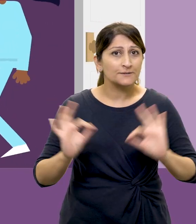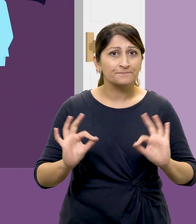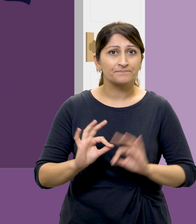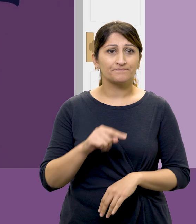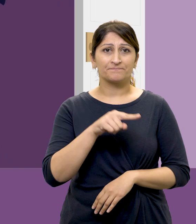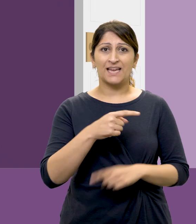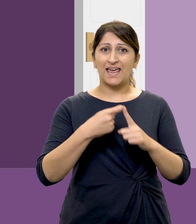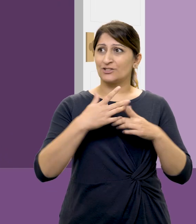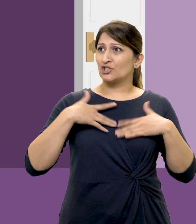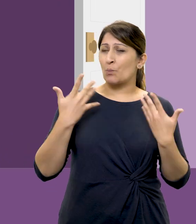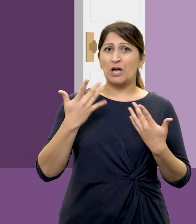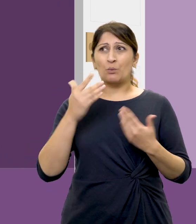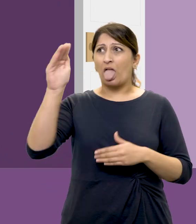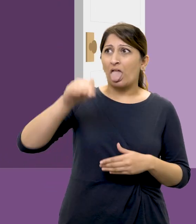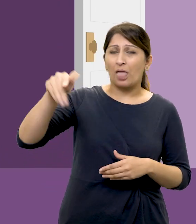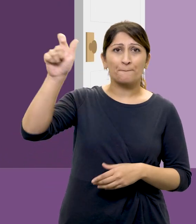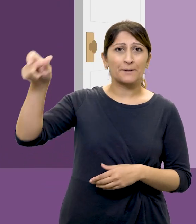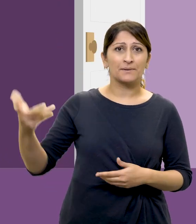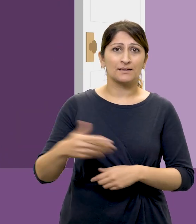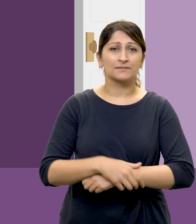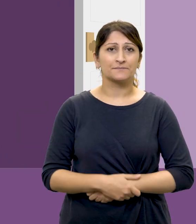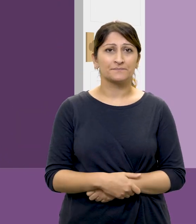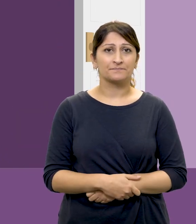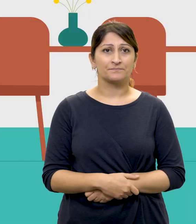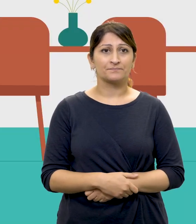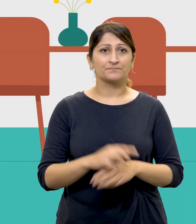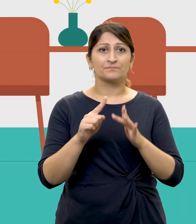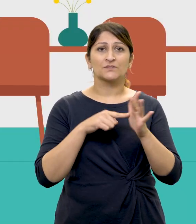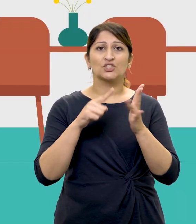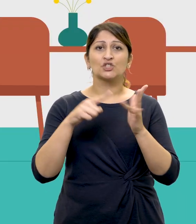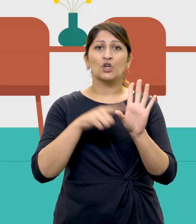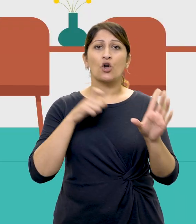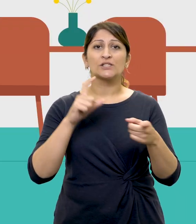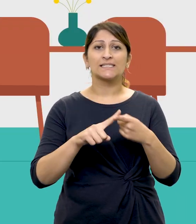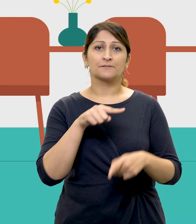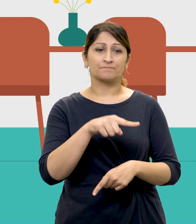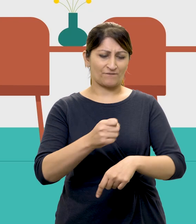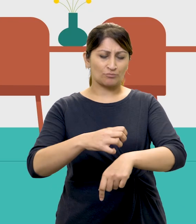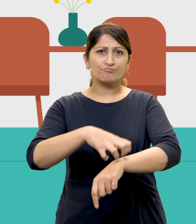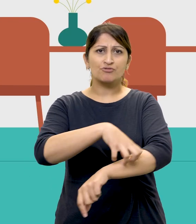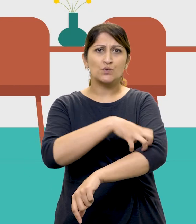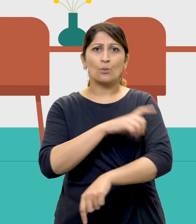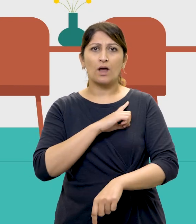but he doesn't want to make a fuss. Joyce says her bruises are from bumping into furniture.